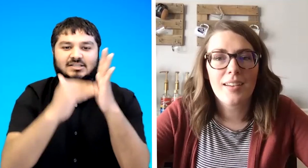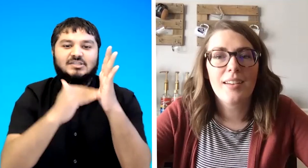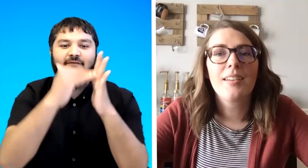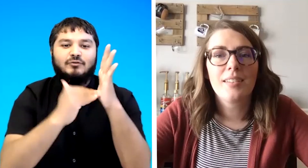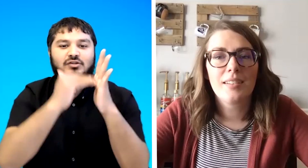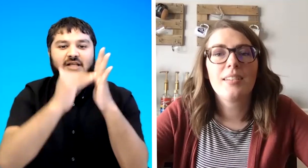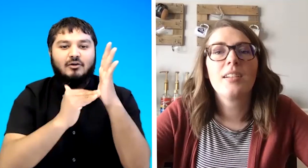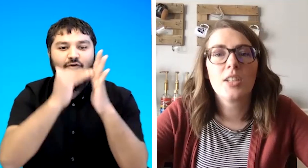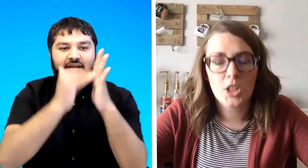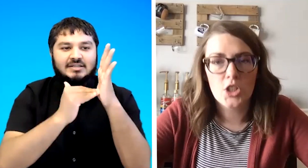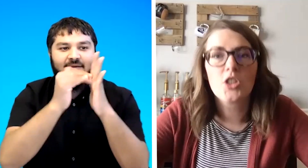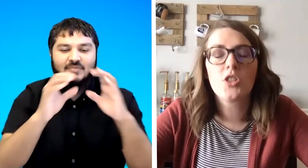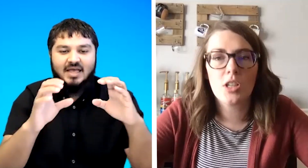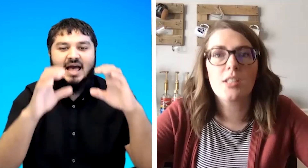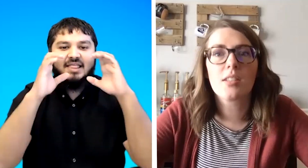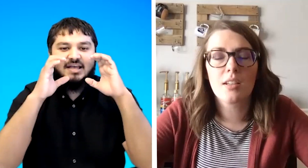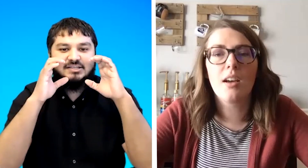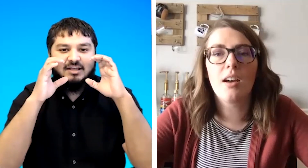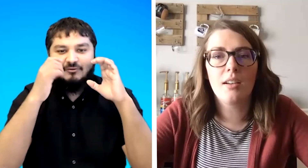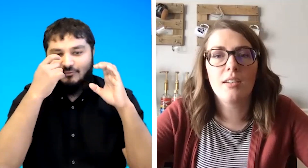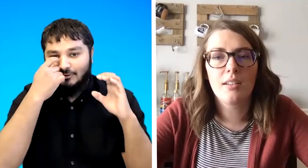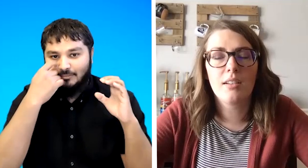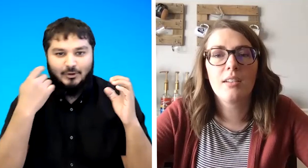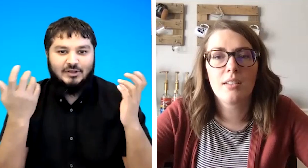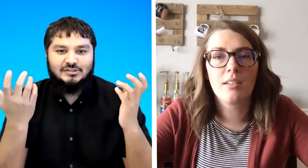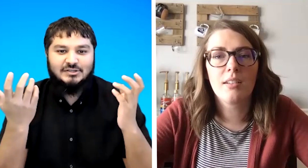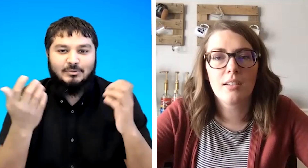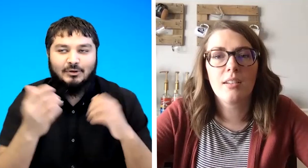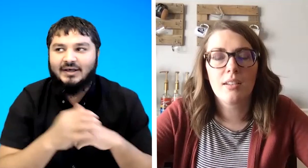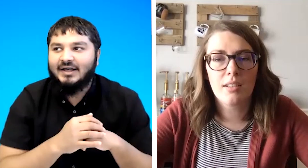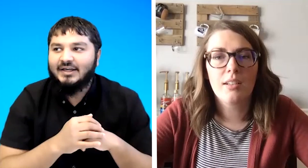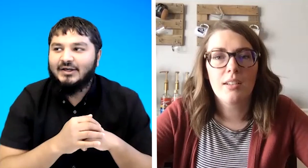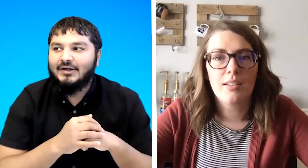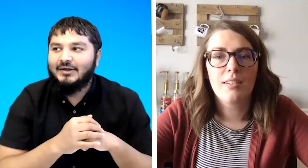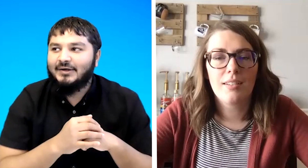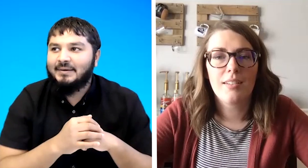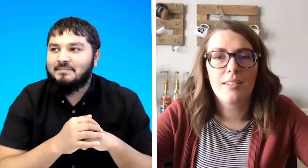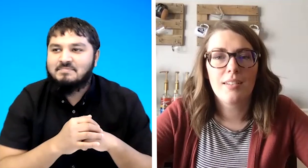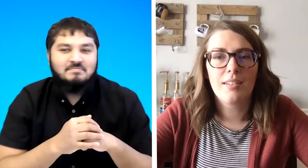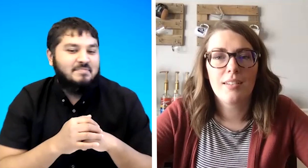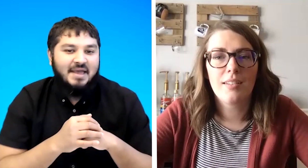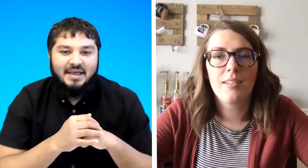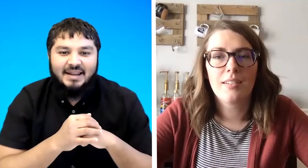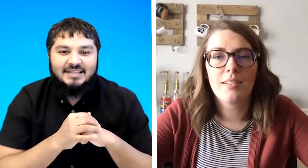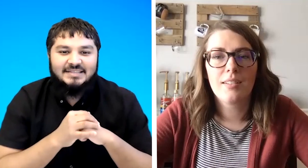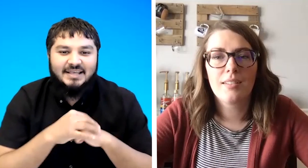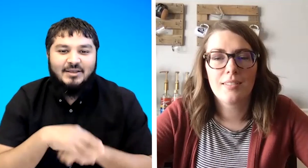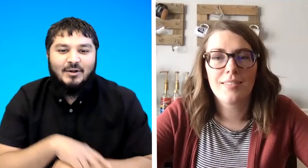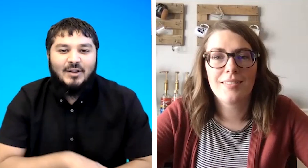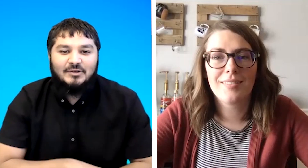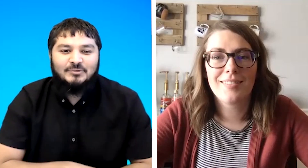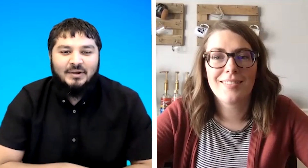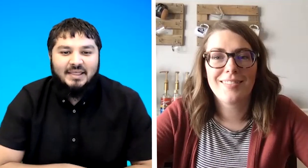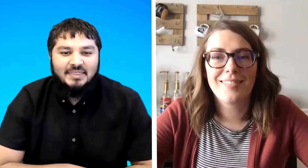sign for cheese like grating and that's my burger cheeseburger yeah let's see your last one and then